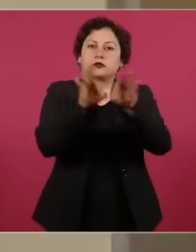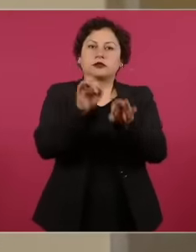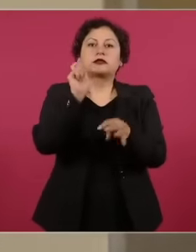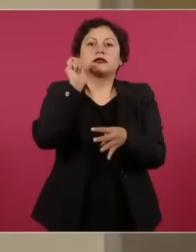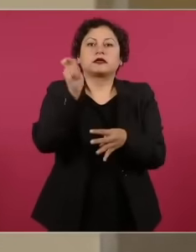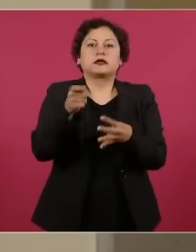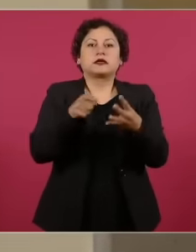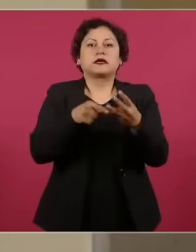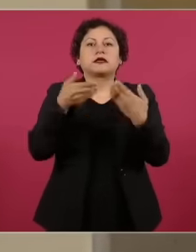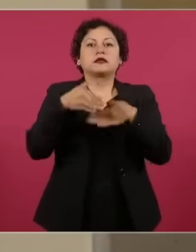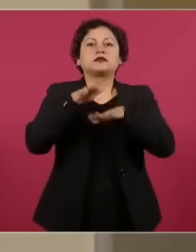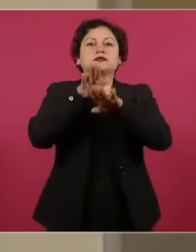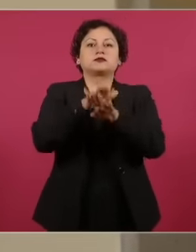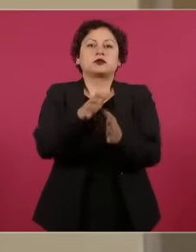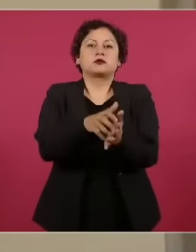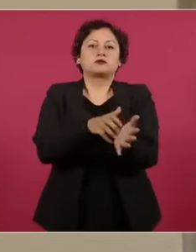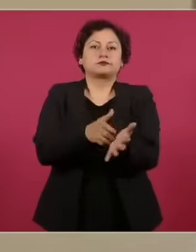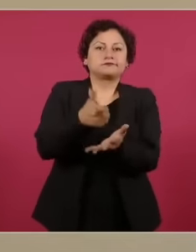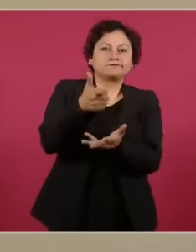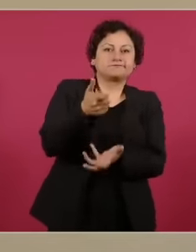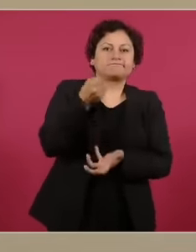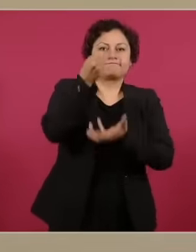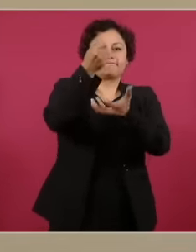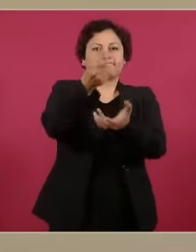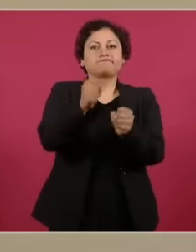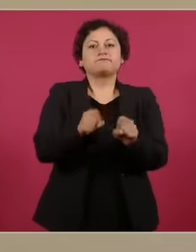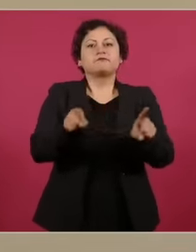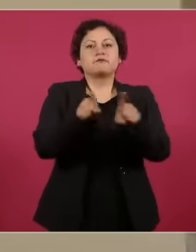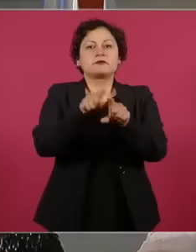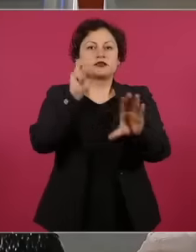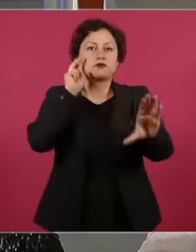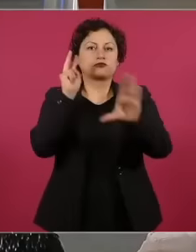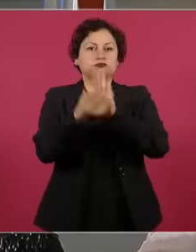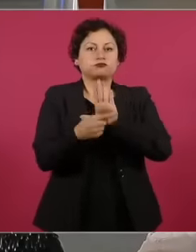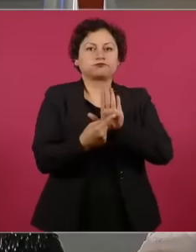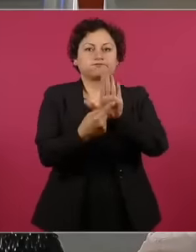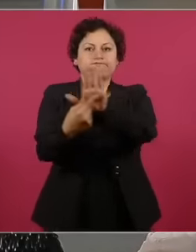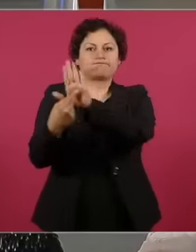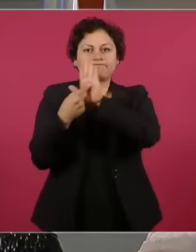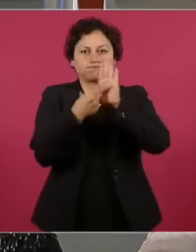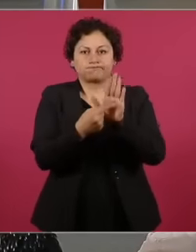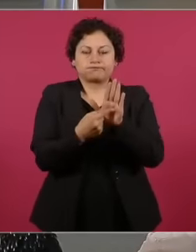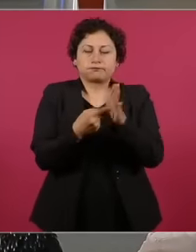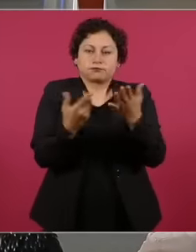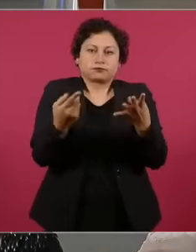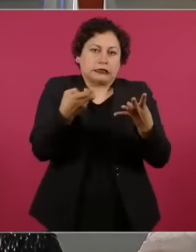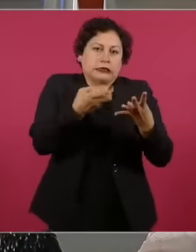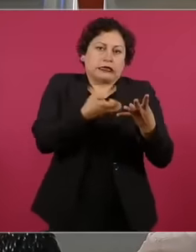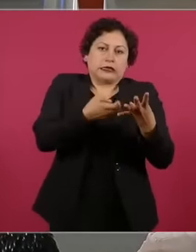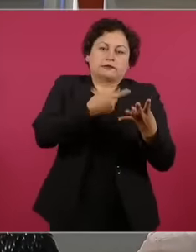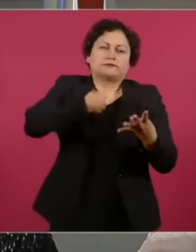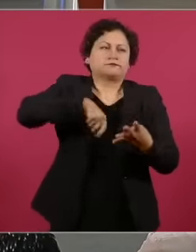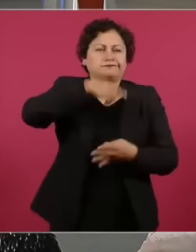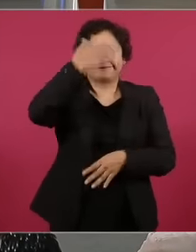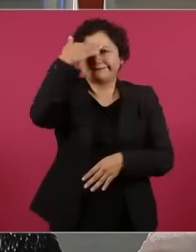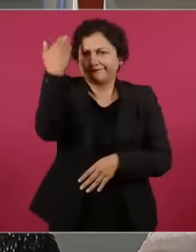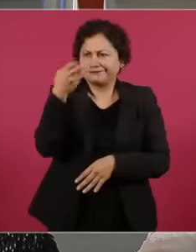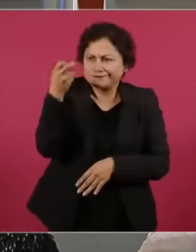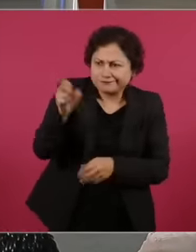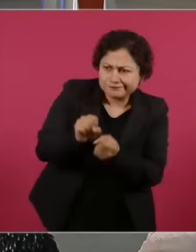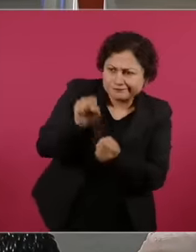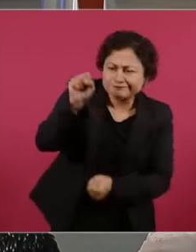number four is extremely important the transparency that we know is lacking in the judiciary forward with respect to the